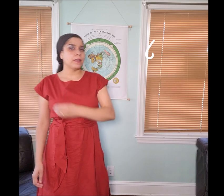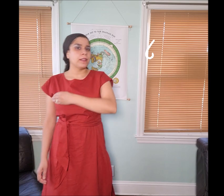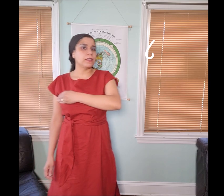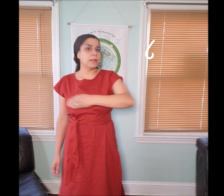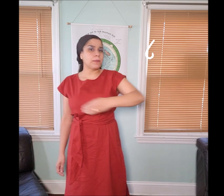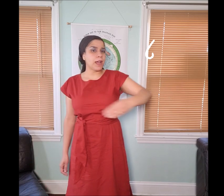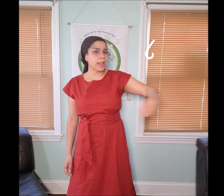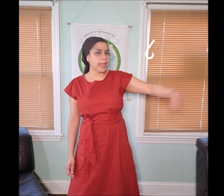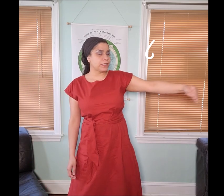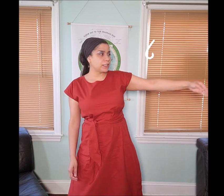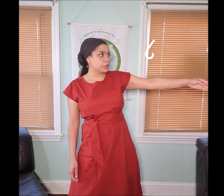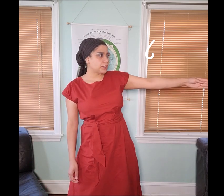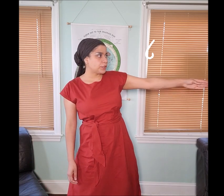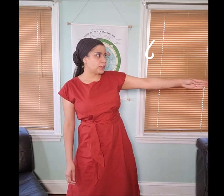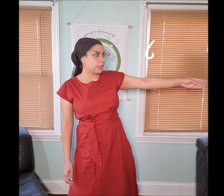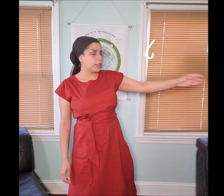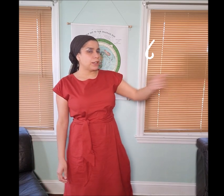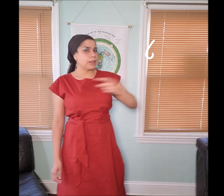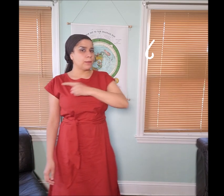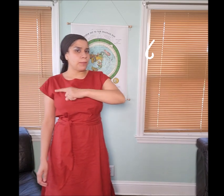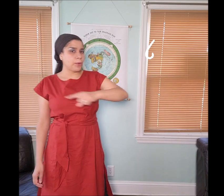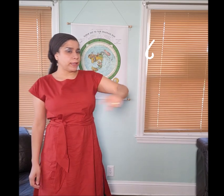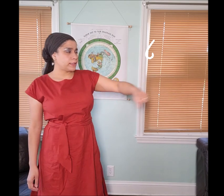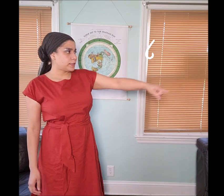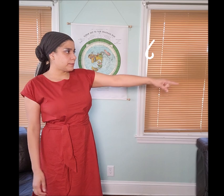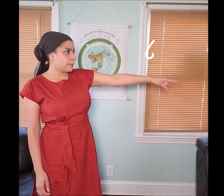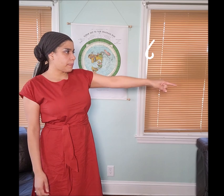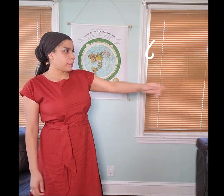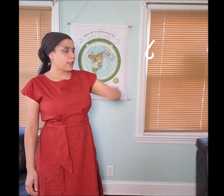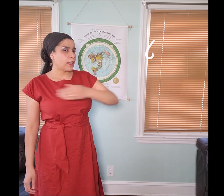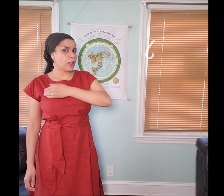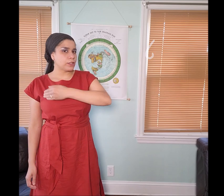The “lamad” hand gesture points, it also directs.